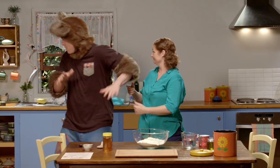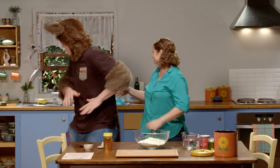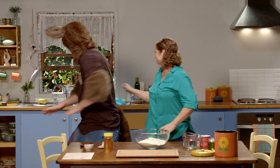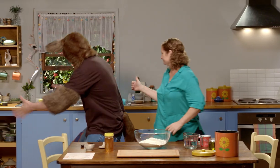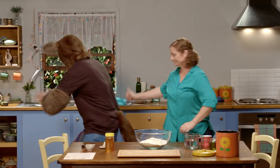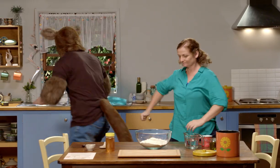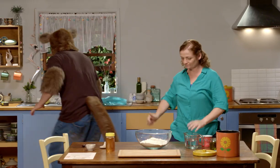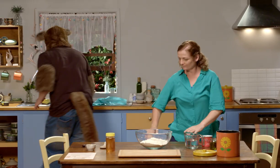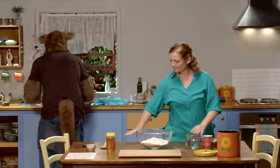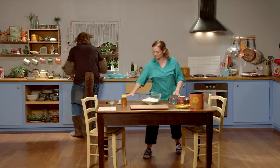Okay.